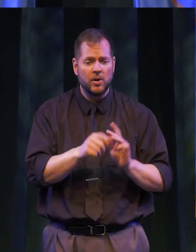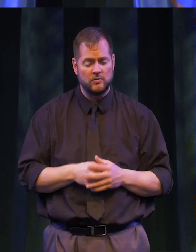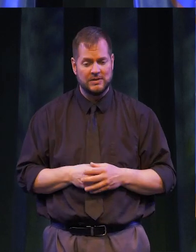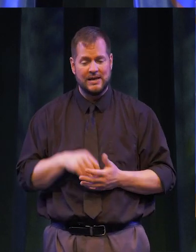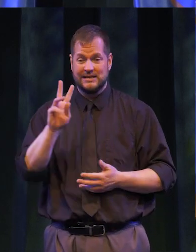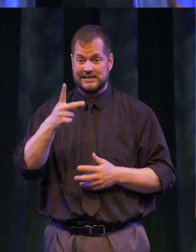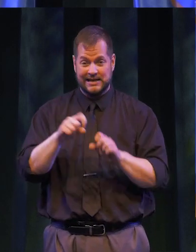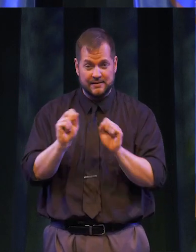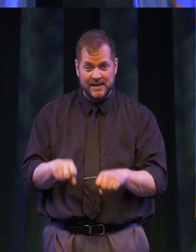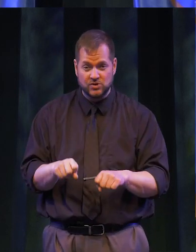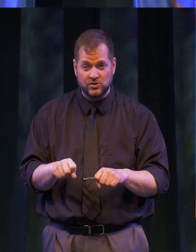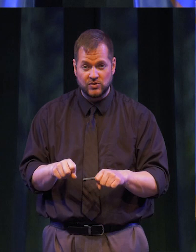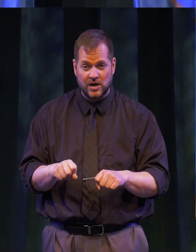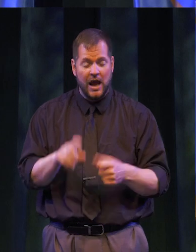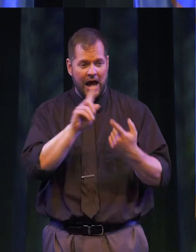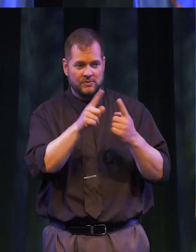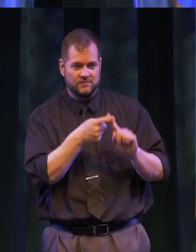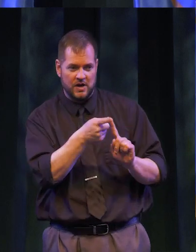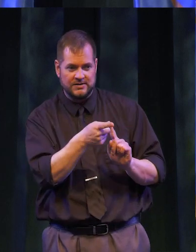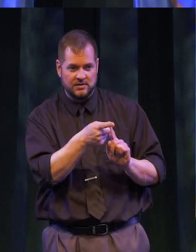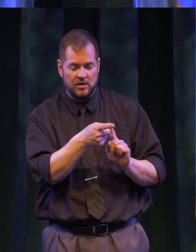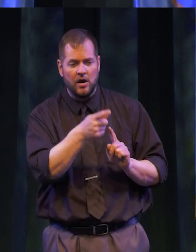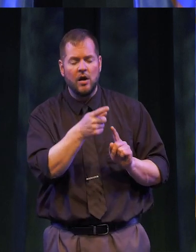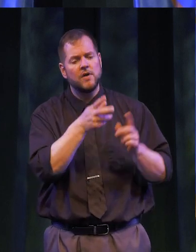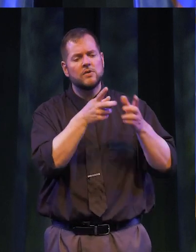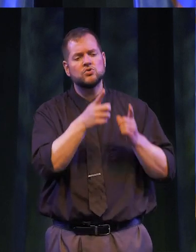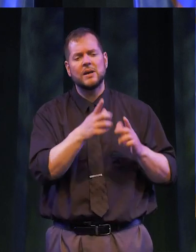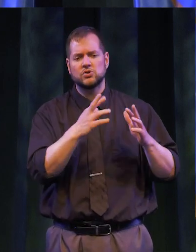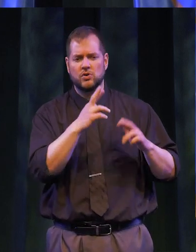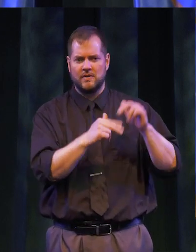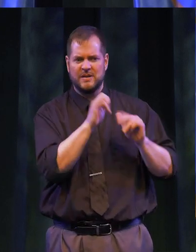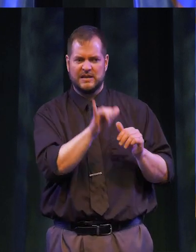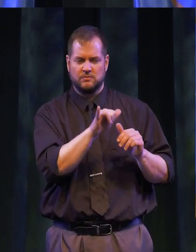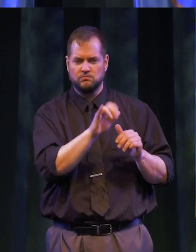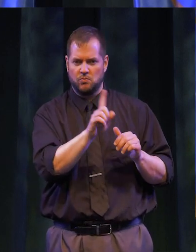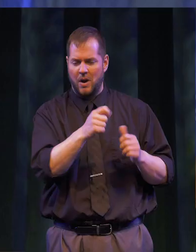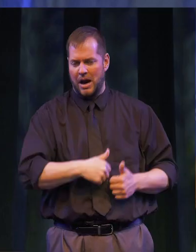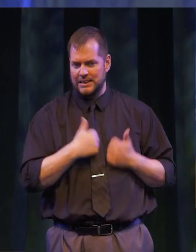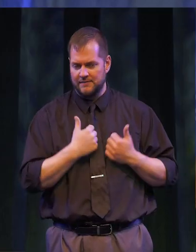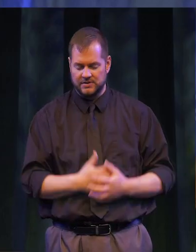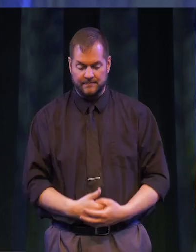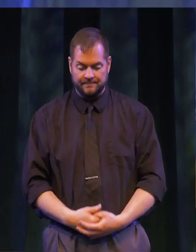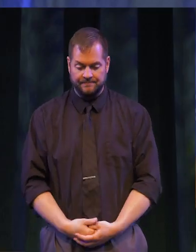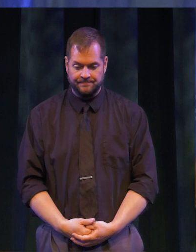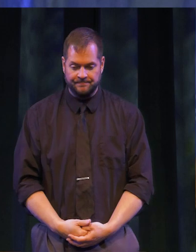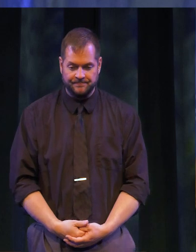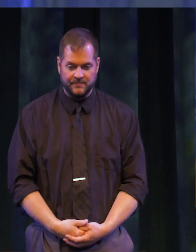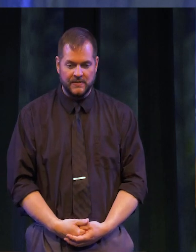In my second semester, I befriended the Residence Director of the building I lived in, who enthusiastically